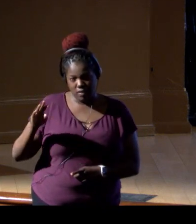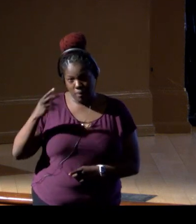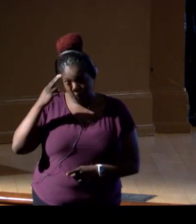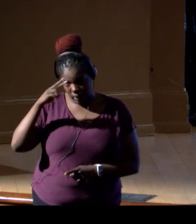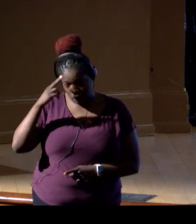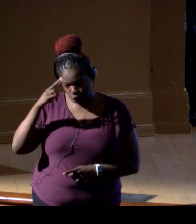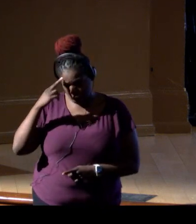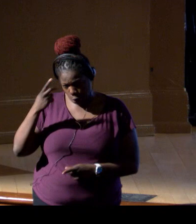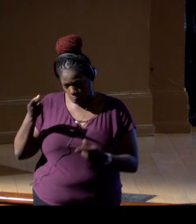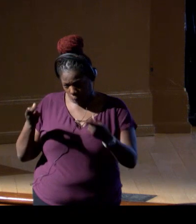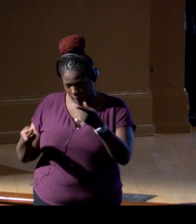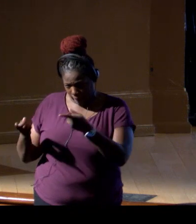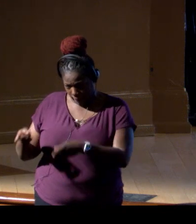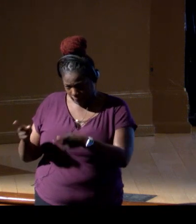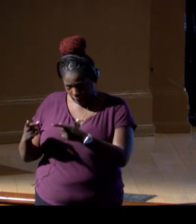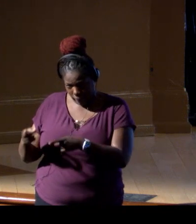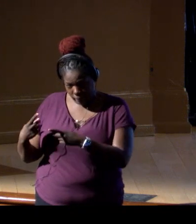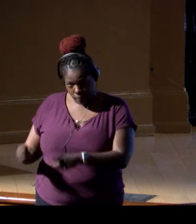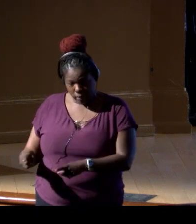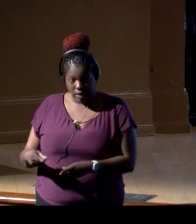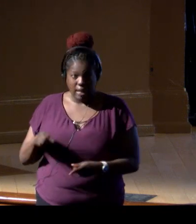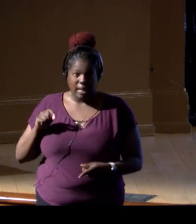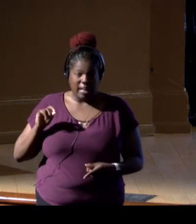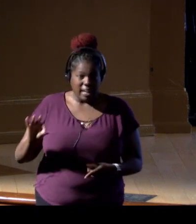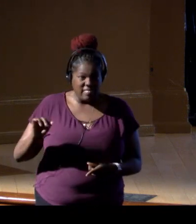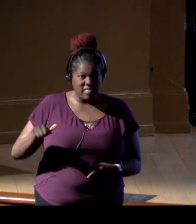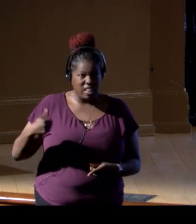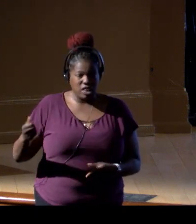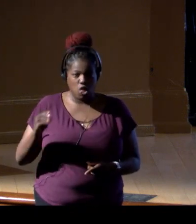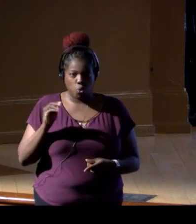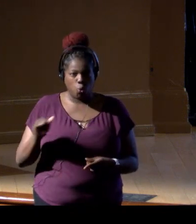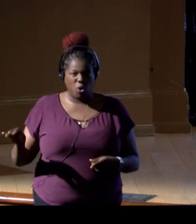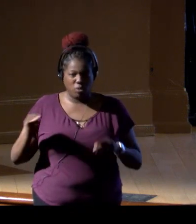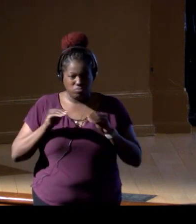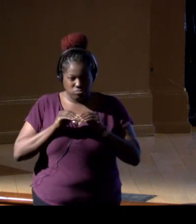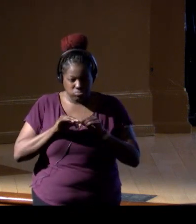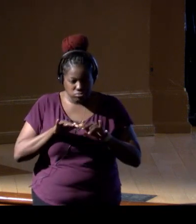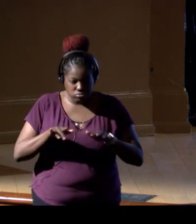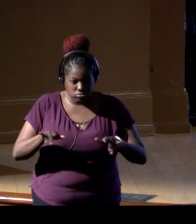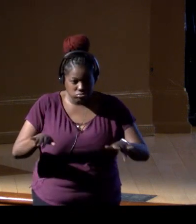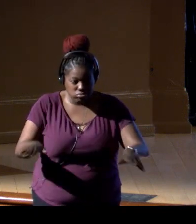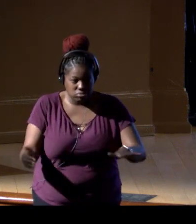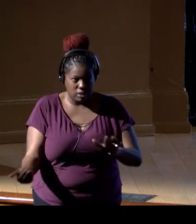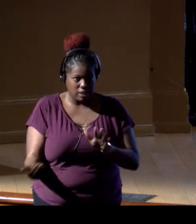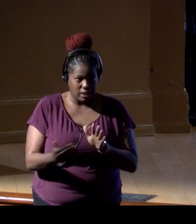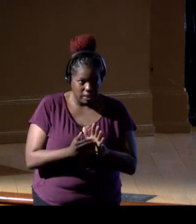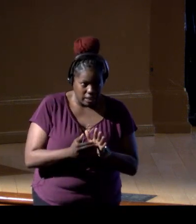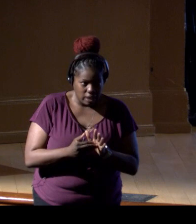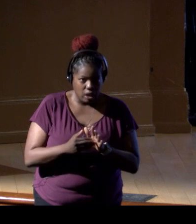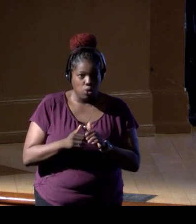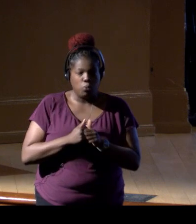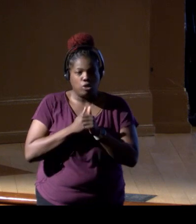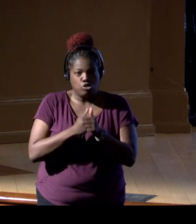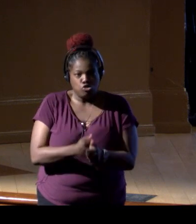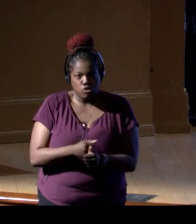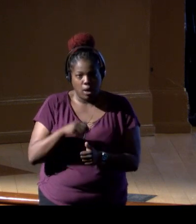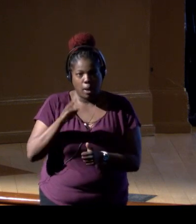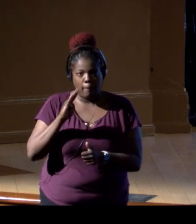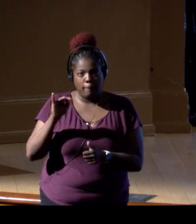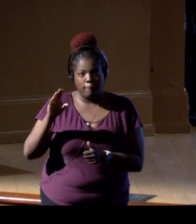In the event, God forbid, of another oil spill, would allow us to track biodiversity if this happens,